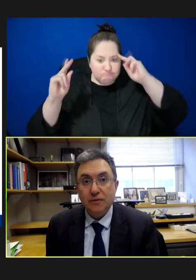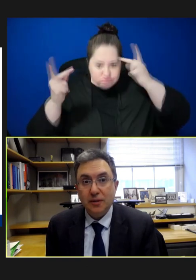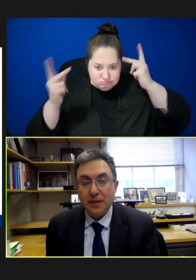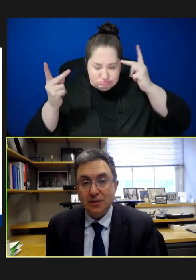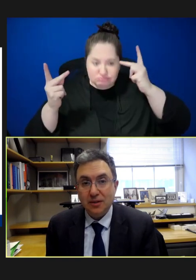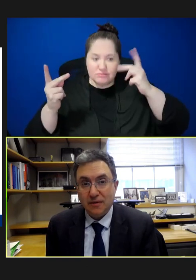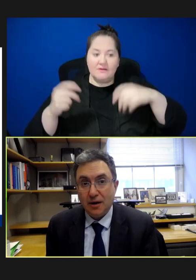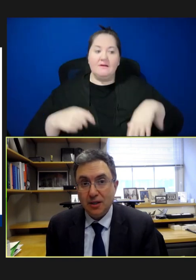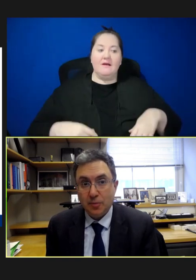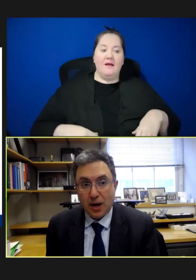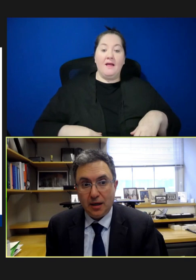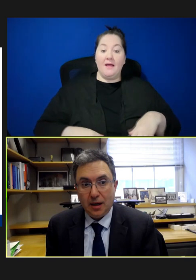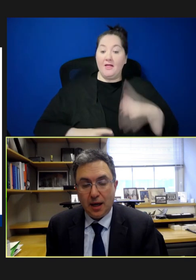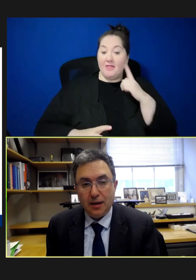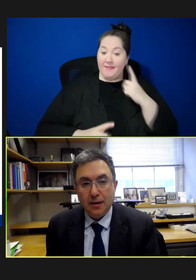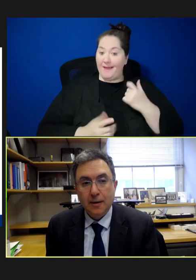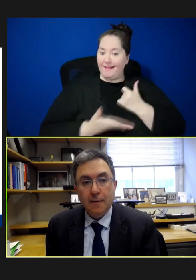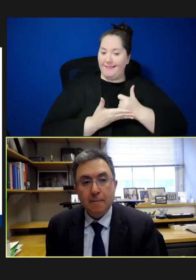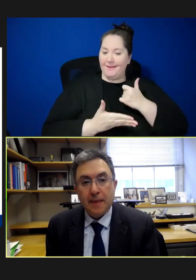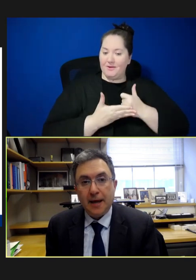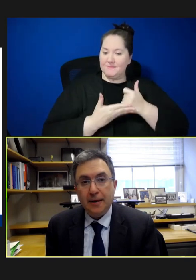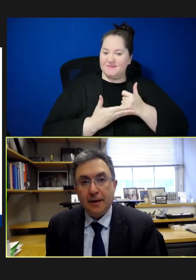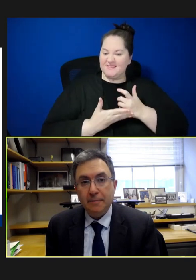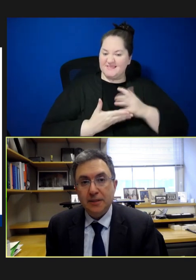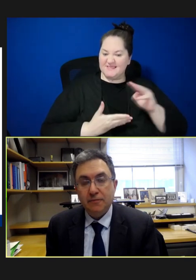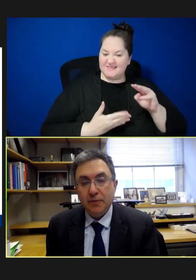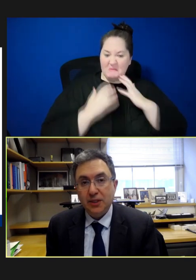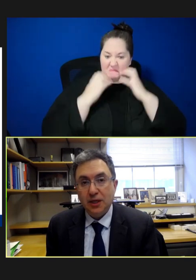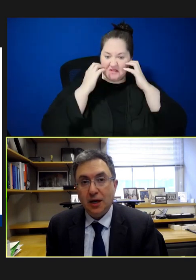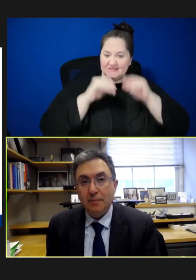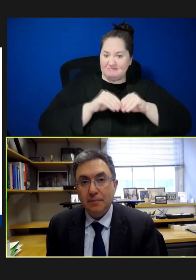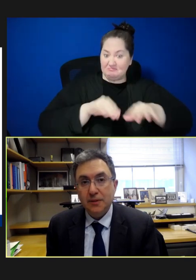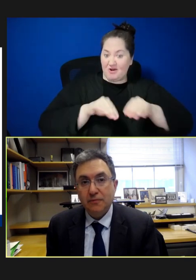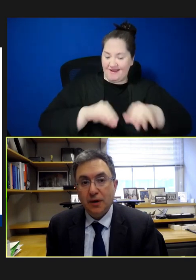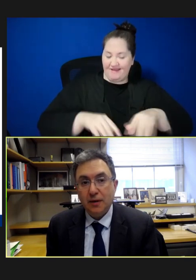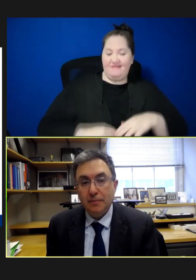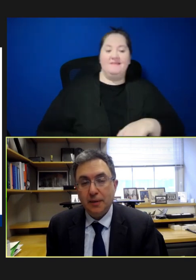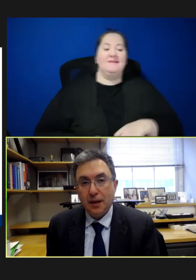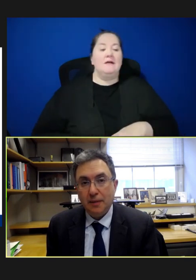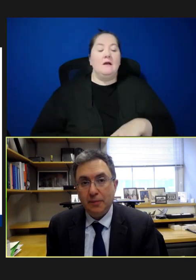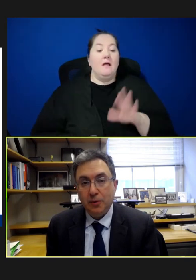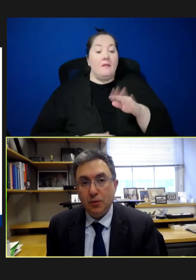for the measles virus spread. And that misinformation comes from people who